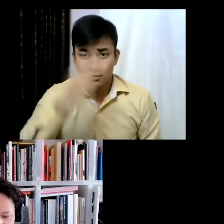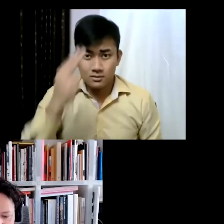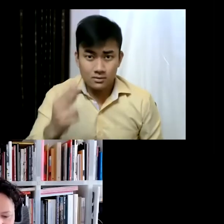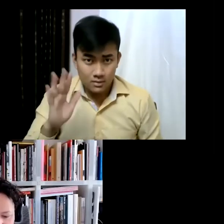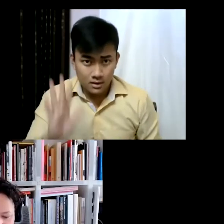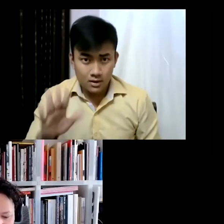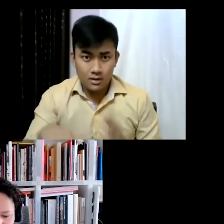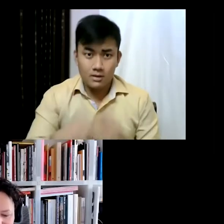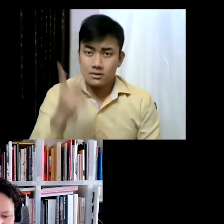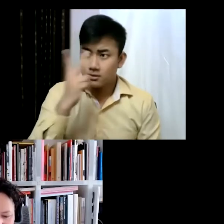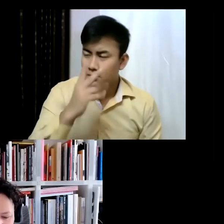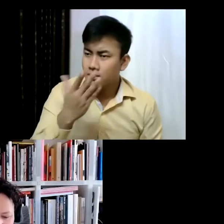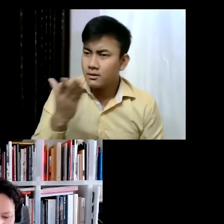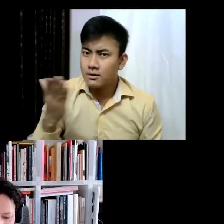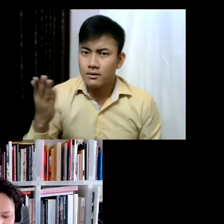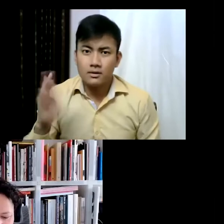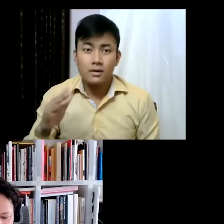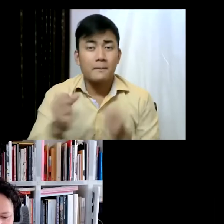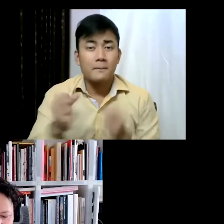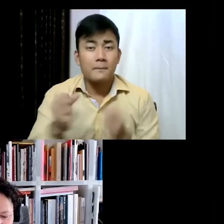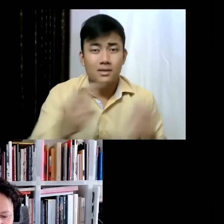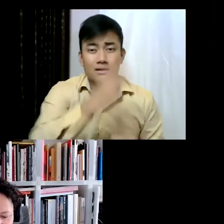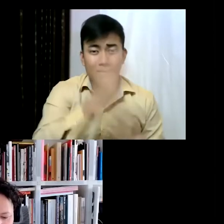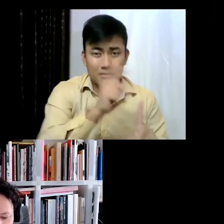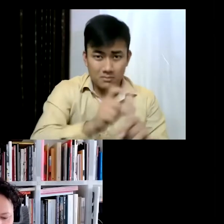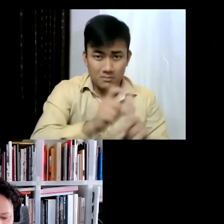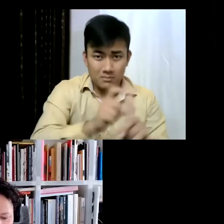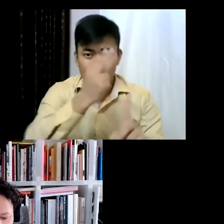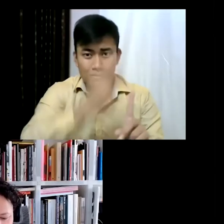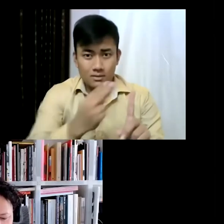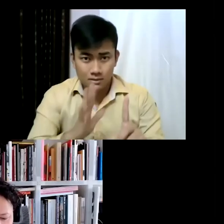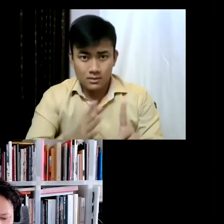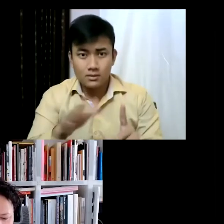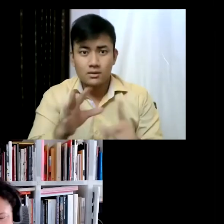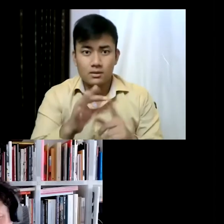them all... And so many artists have done that before. I think maybe it's time now to come to the